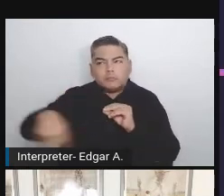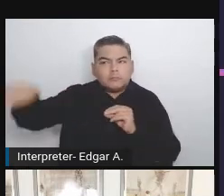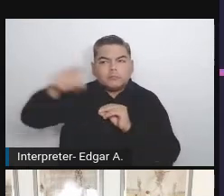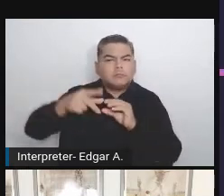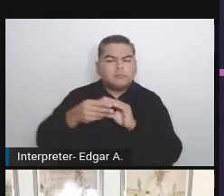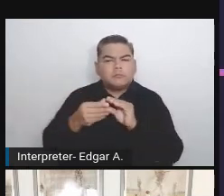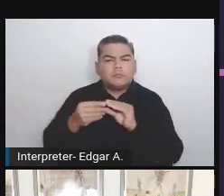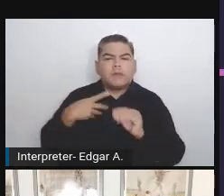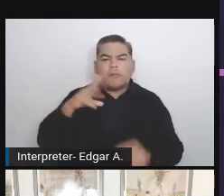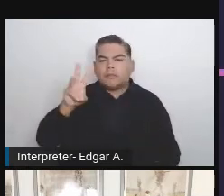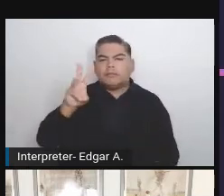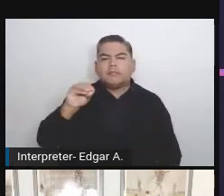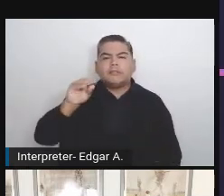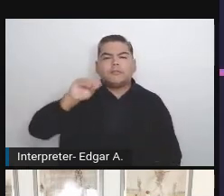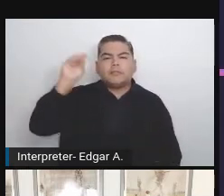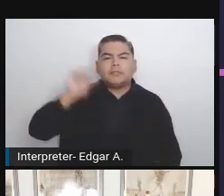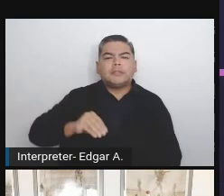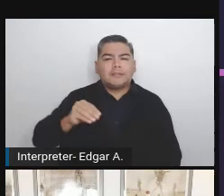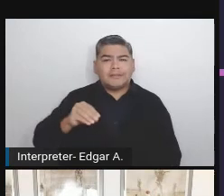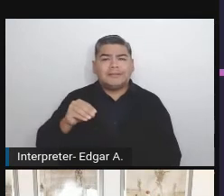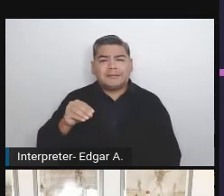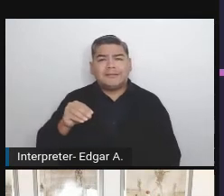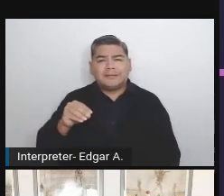about 60% issues that way. That's great.